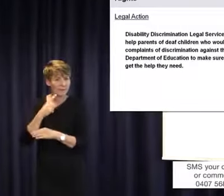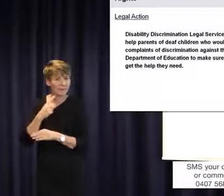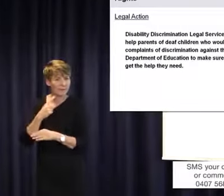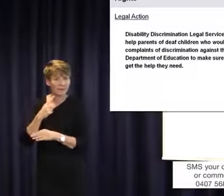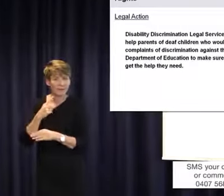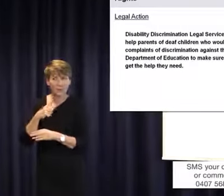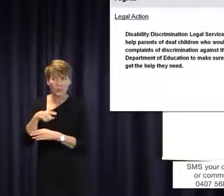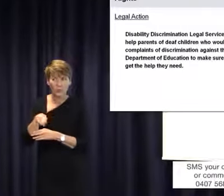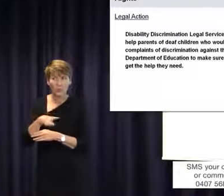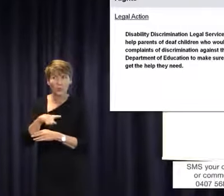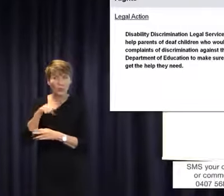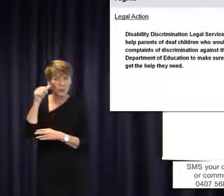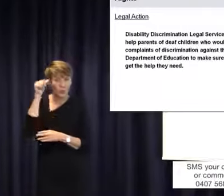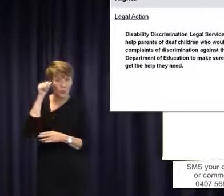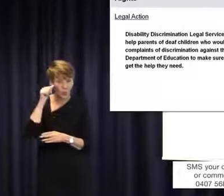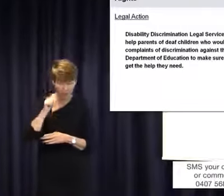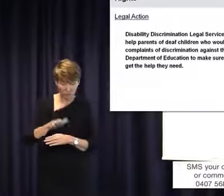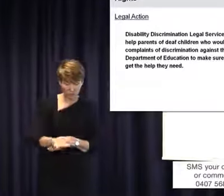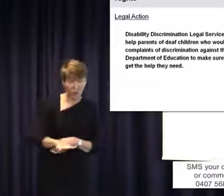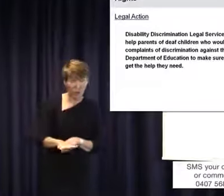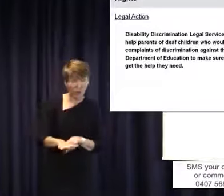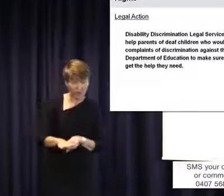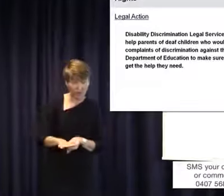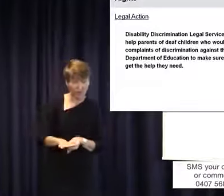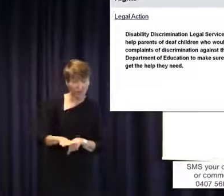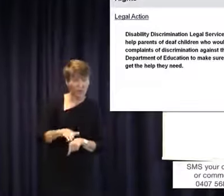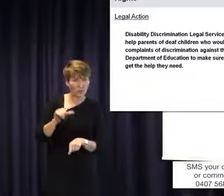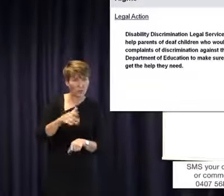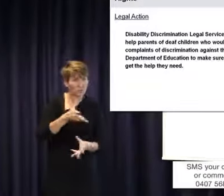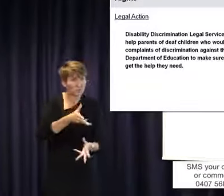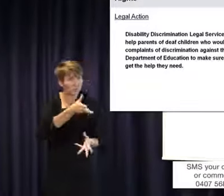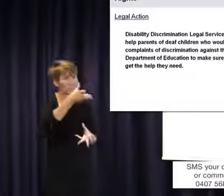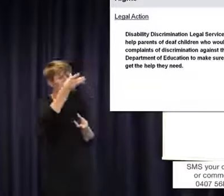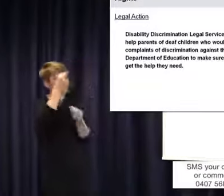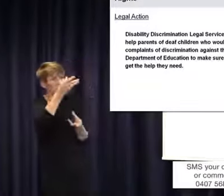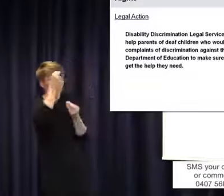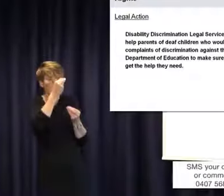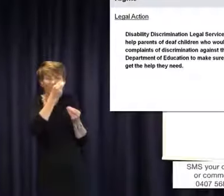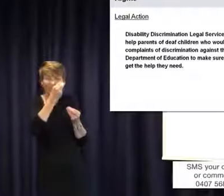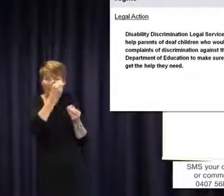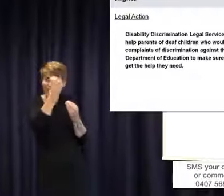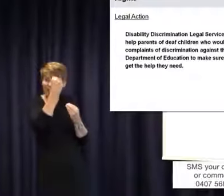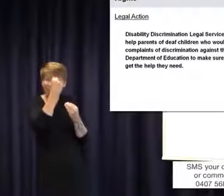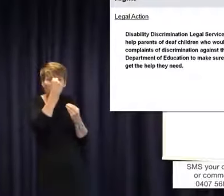that your child's about to get an education will affect the rest of their life. The area